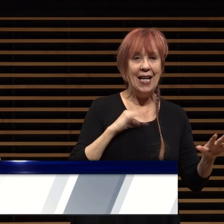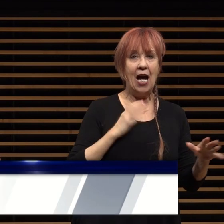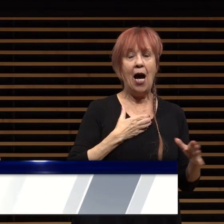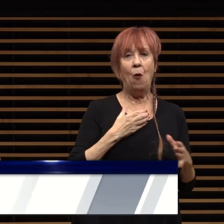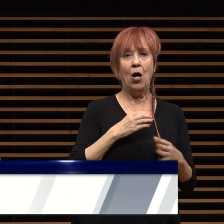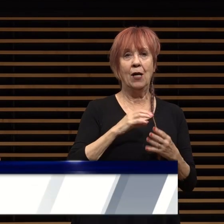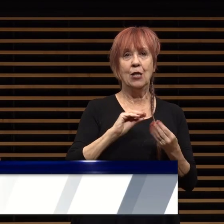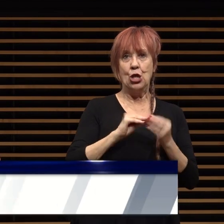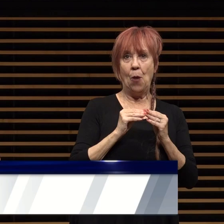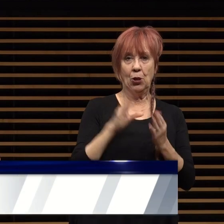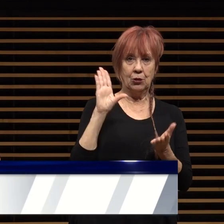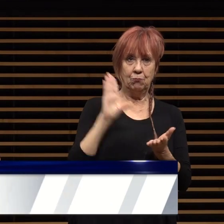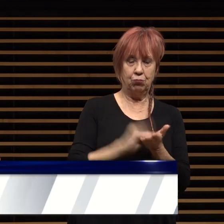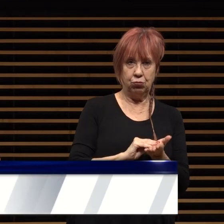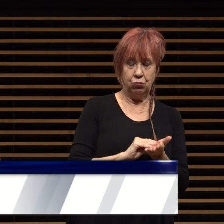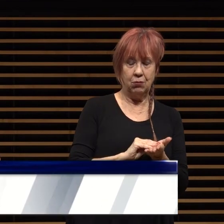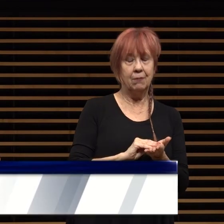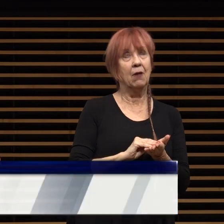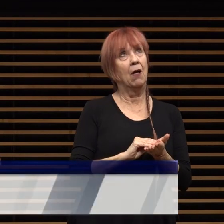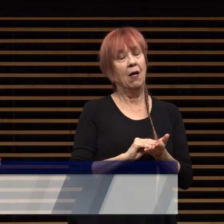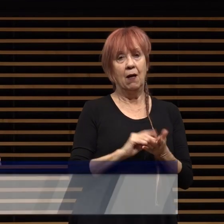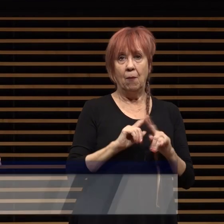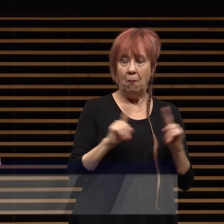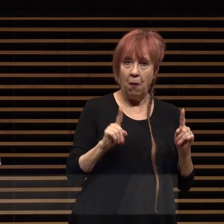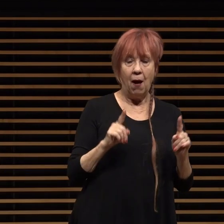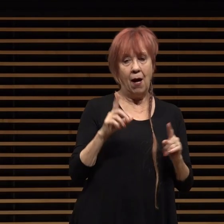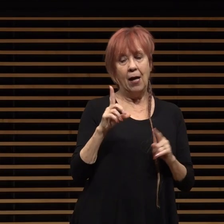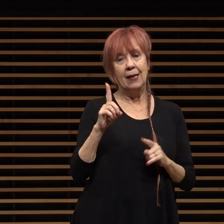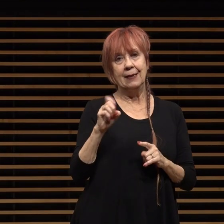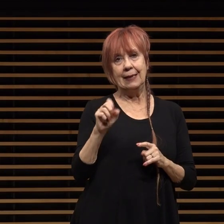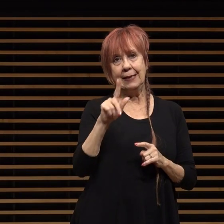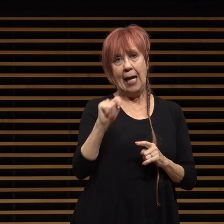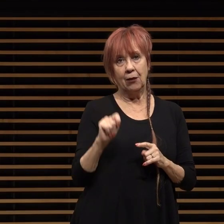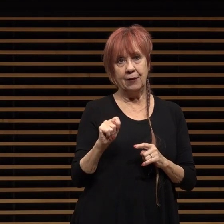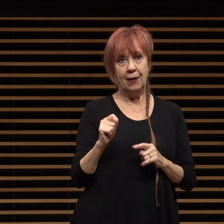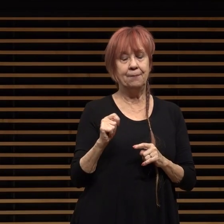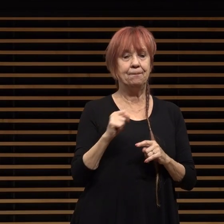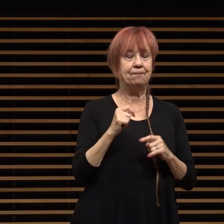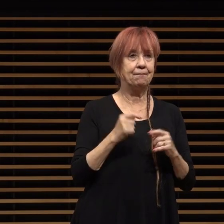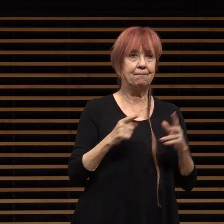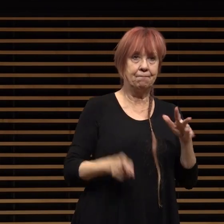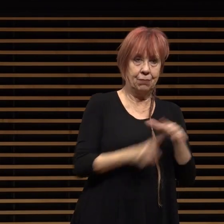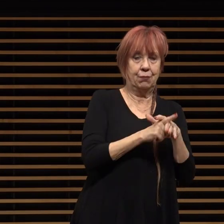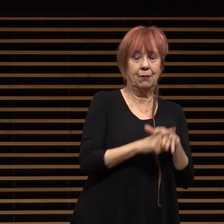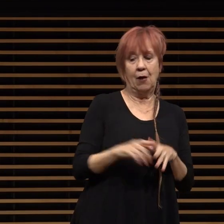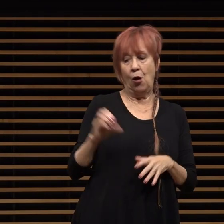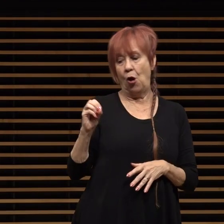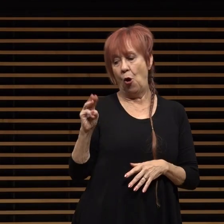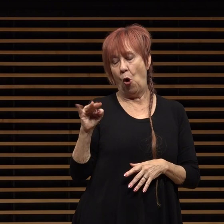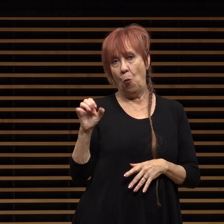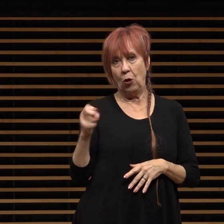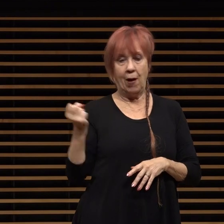and of course we had the delta variant which was only to be outdone by omicron